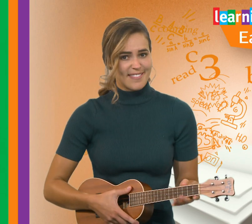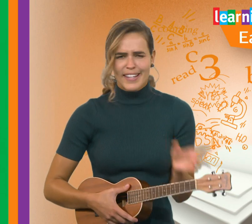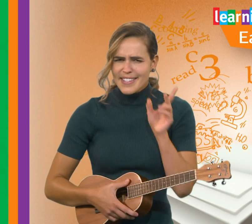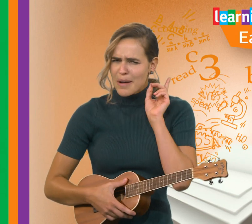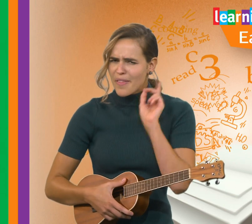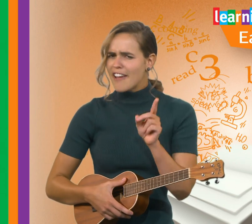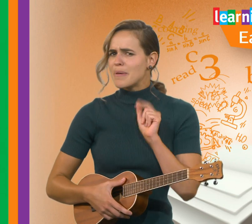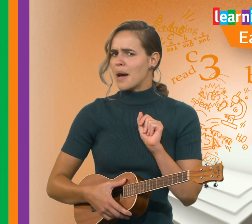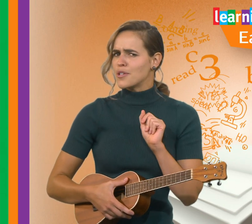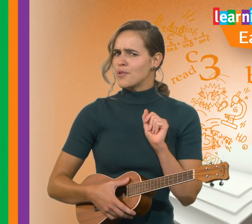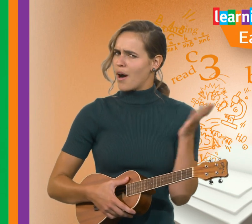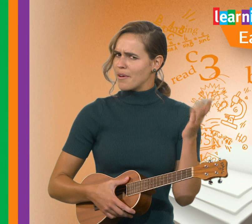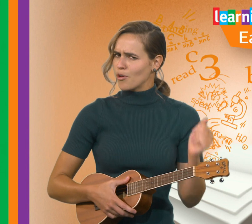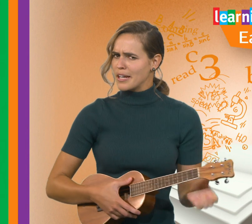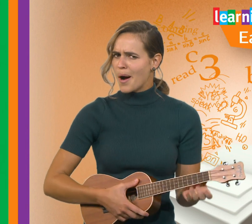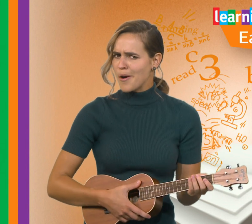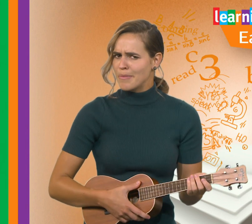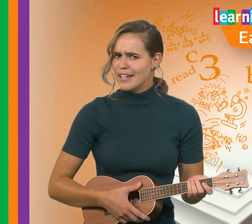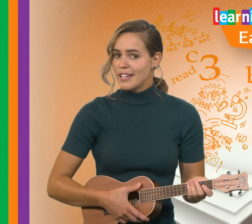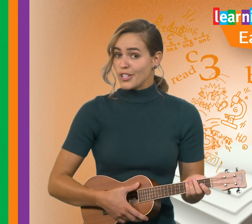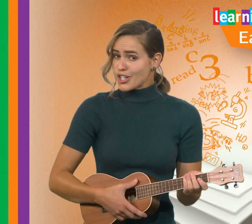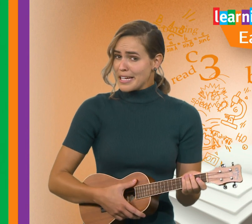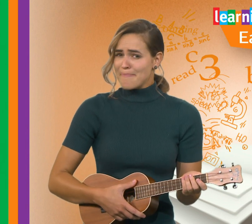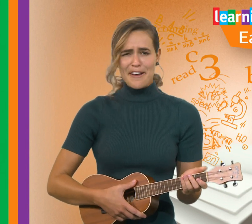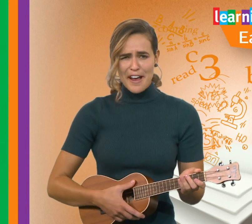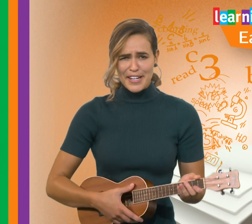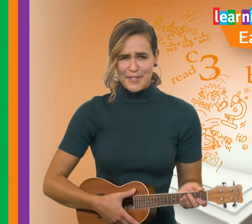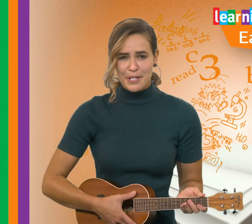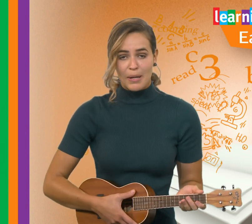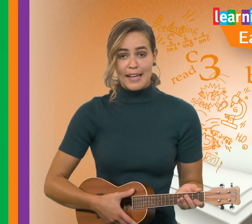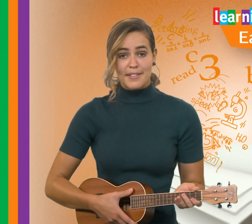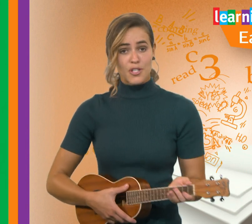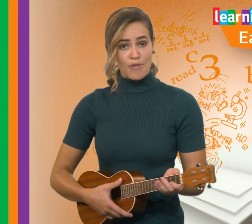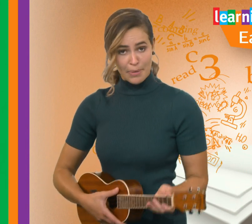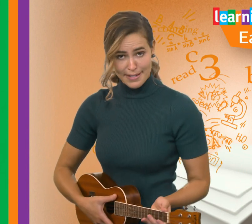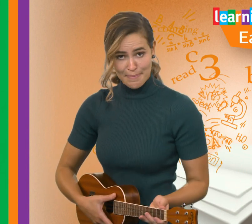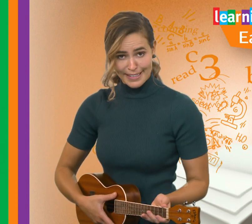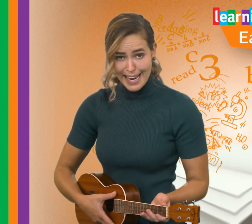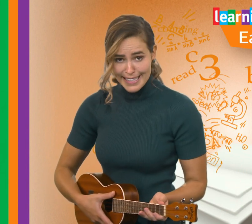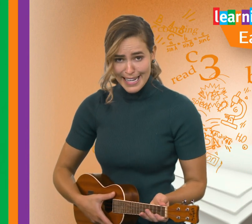Let’s see what they've been up to while we've all been at home. Usually, my favourite instrument to play is the trumpet, but lately,